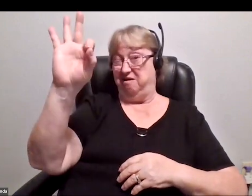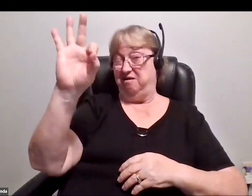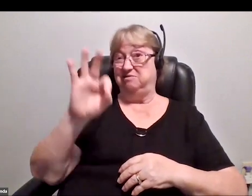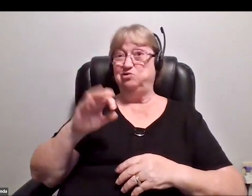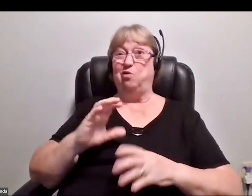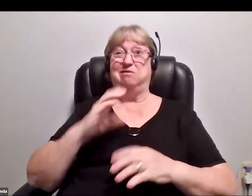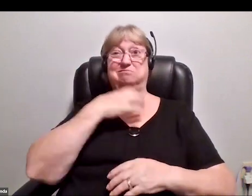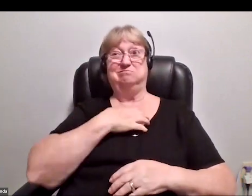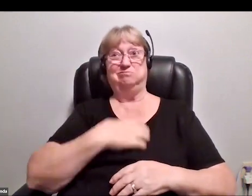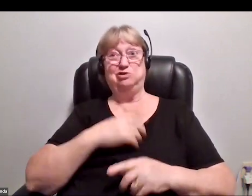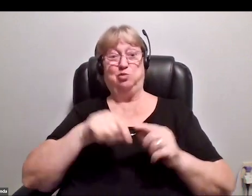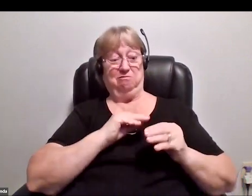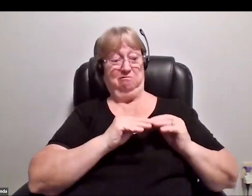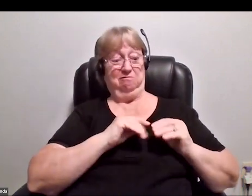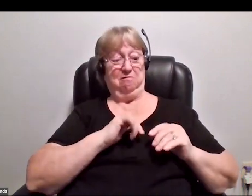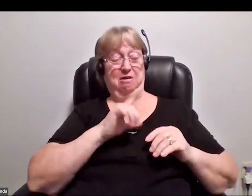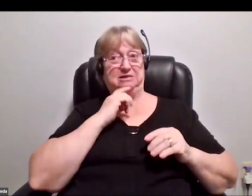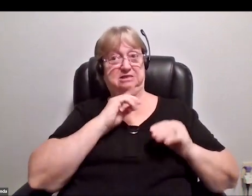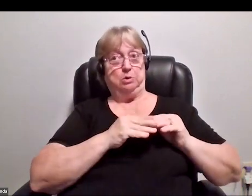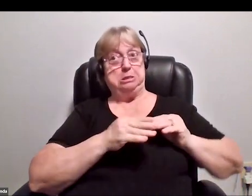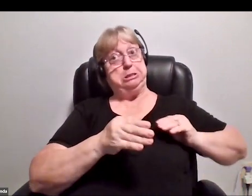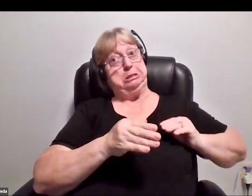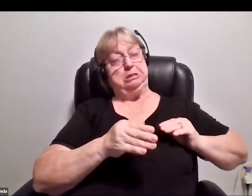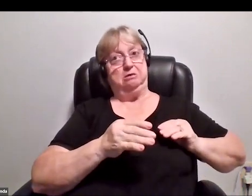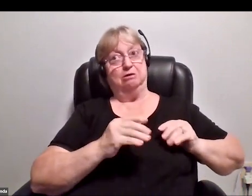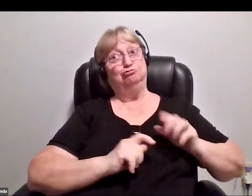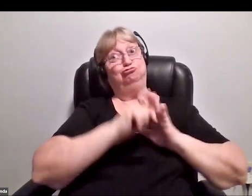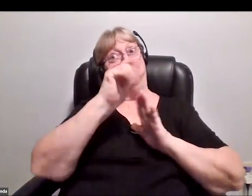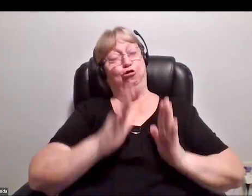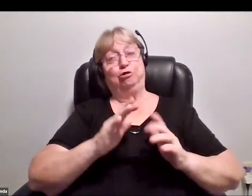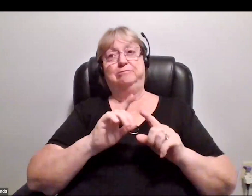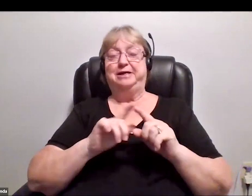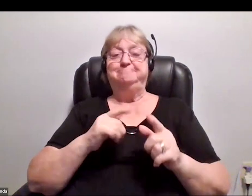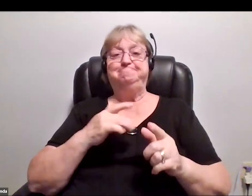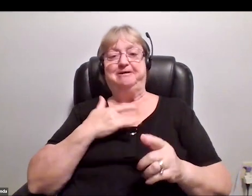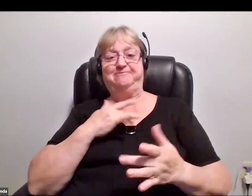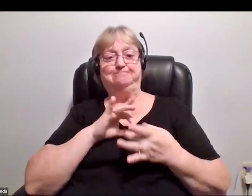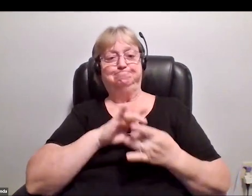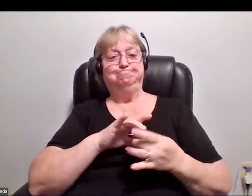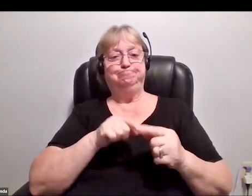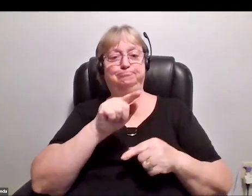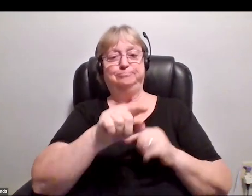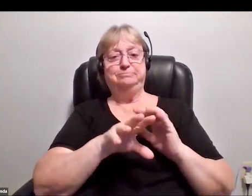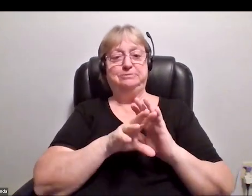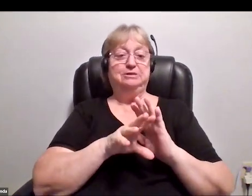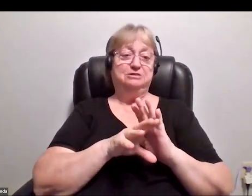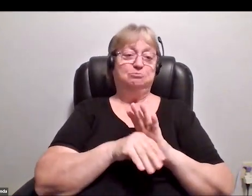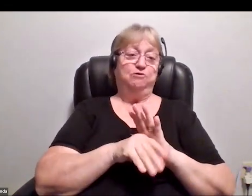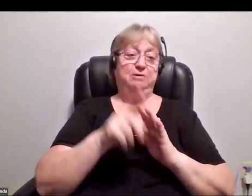They declined to do that [chuckles] for me, but I always felt a connection to this movie as well, having gone through the same thing.